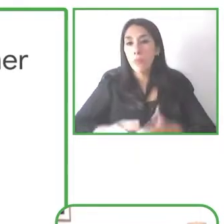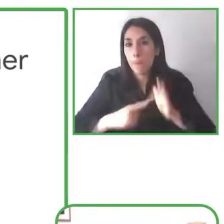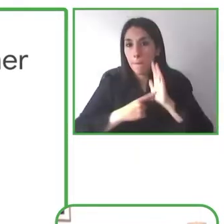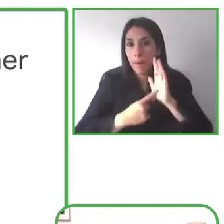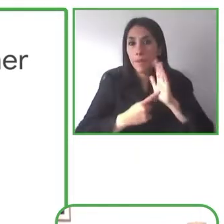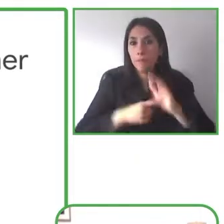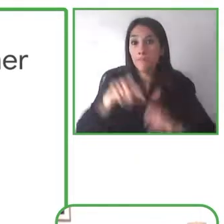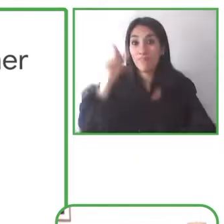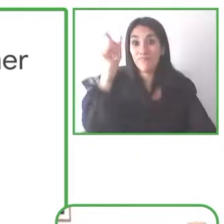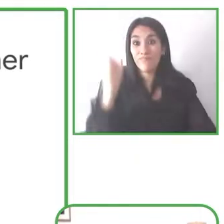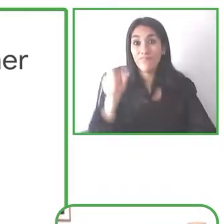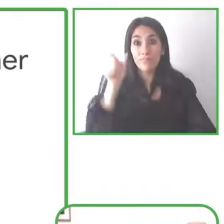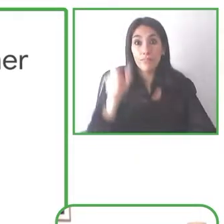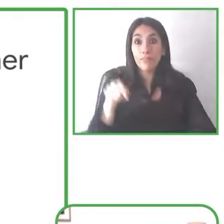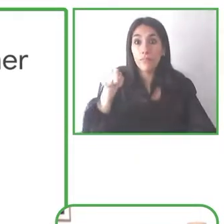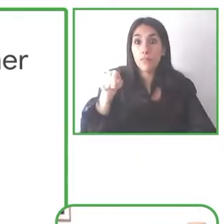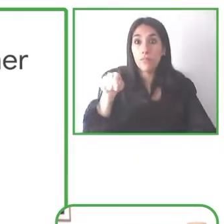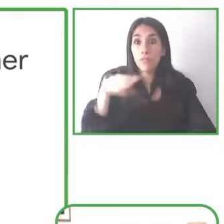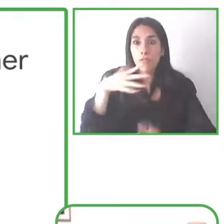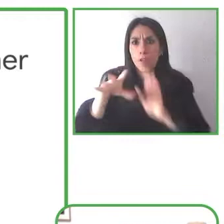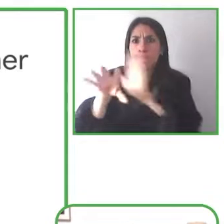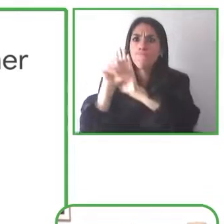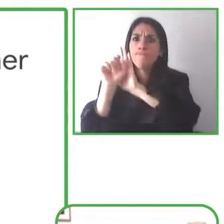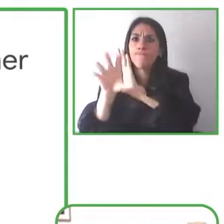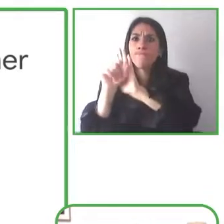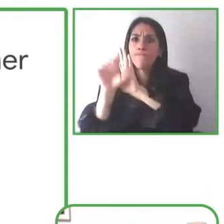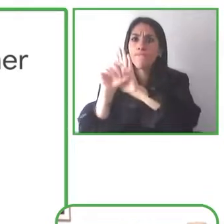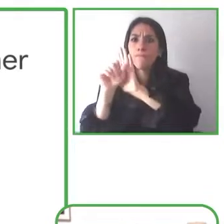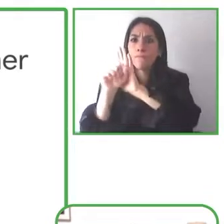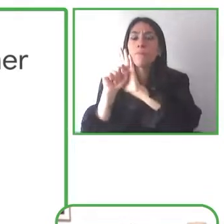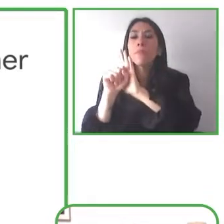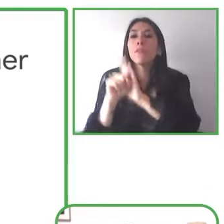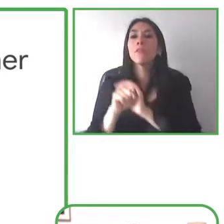this does is you can run it it's a free tool you can run it across